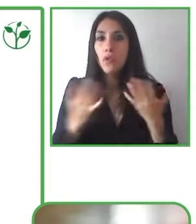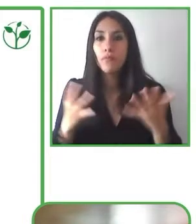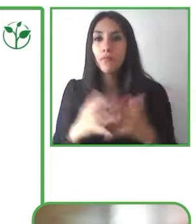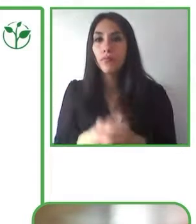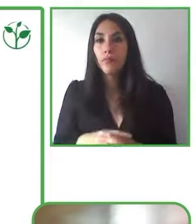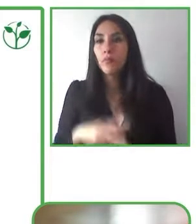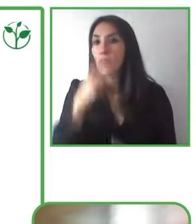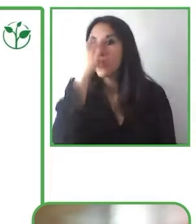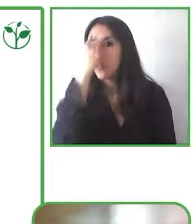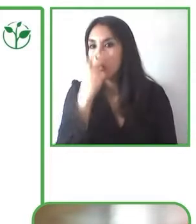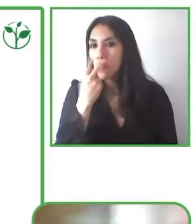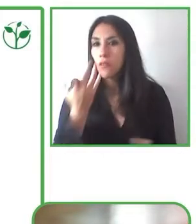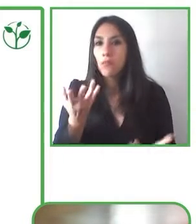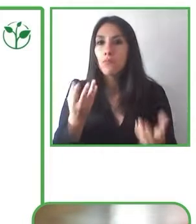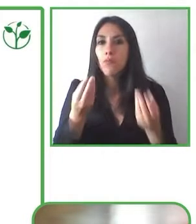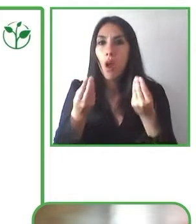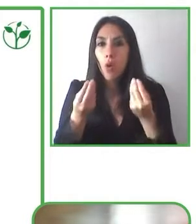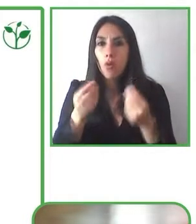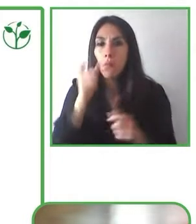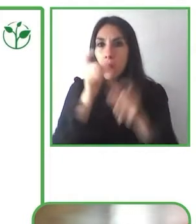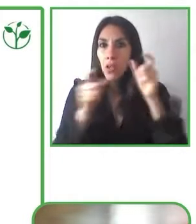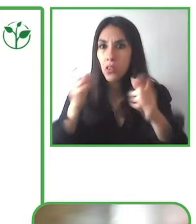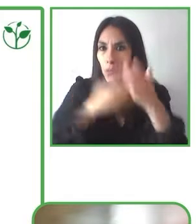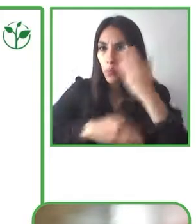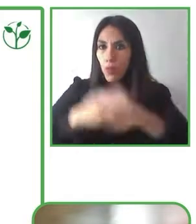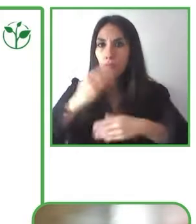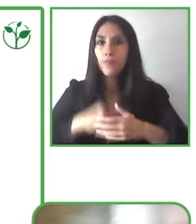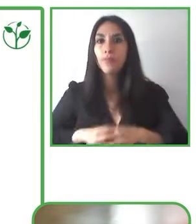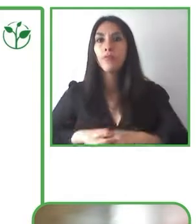to provide access to culture for people with disabilities